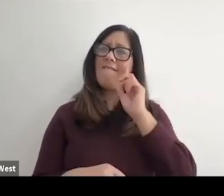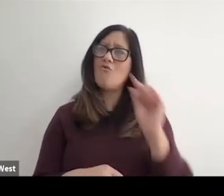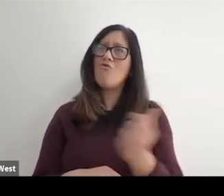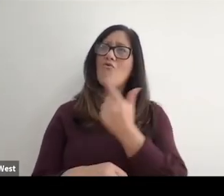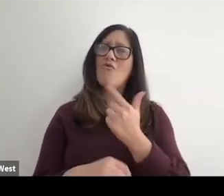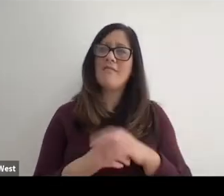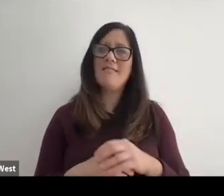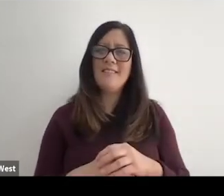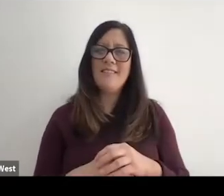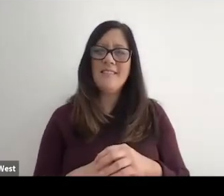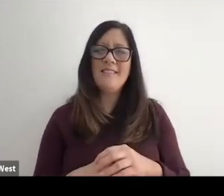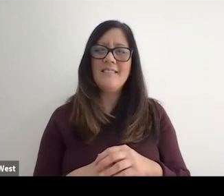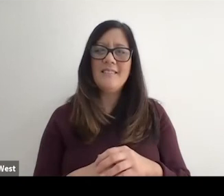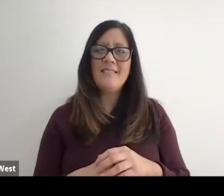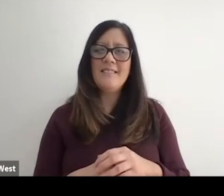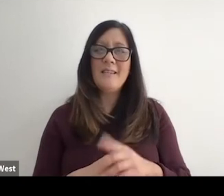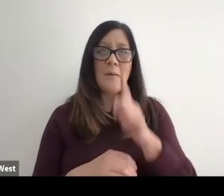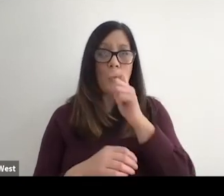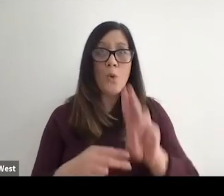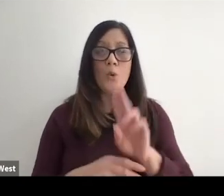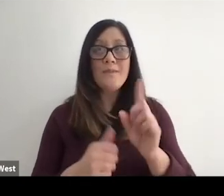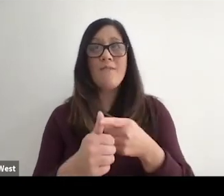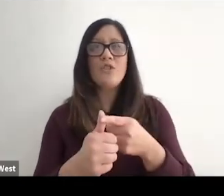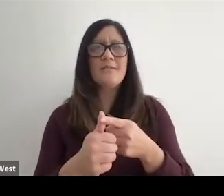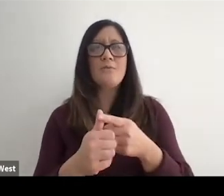We just don't think about it being first used for people with disabilities,